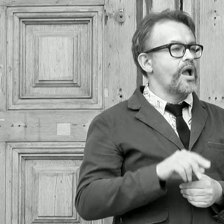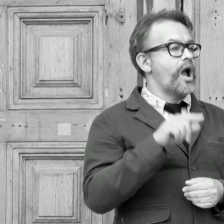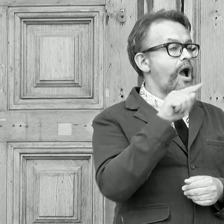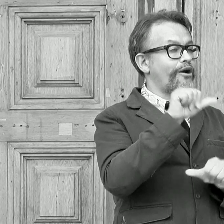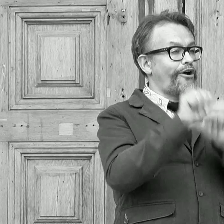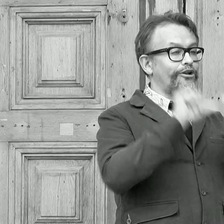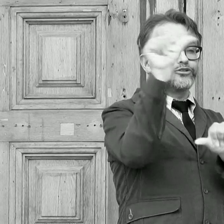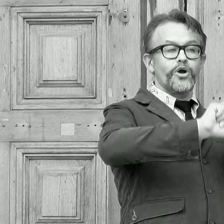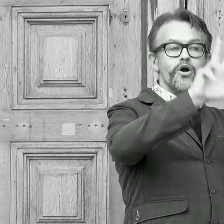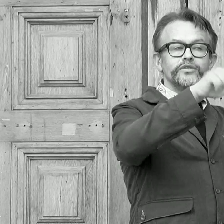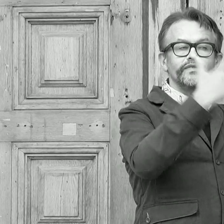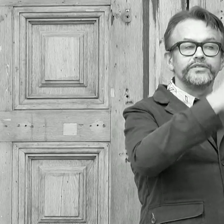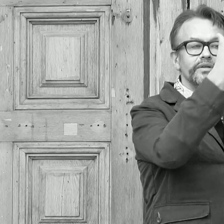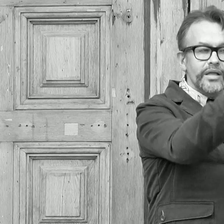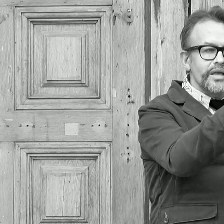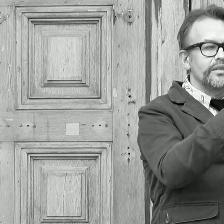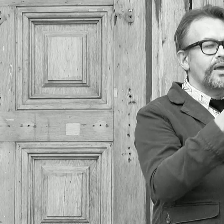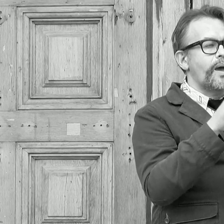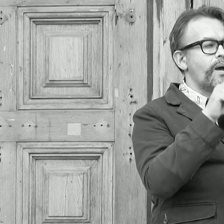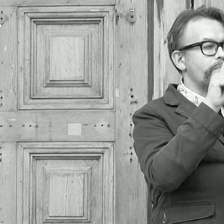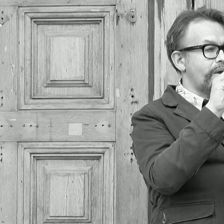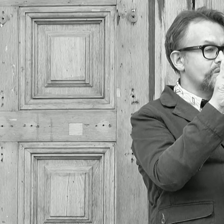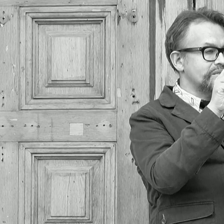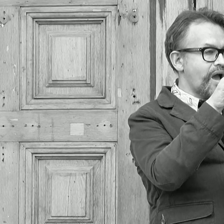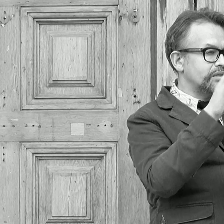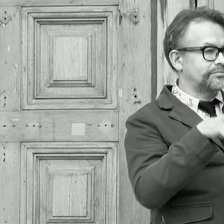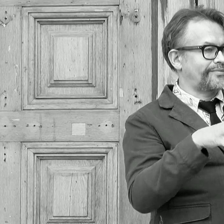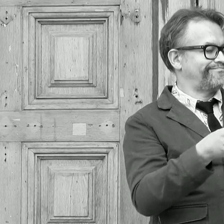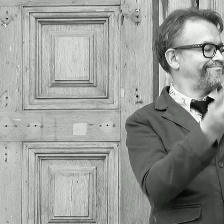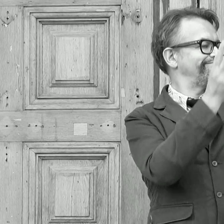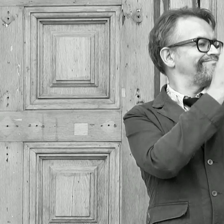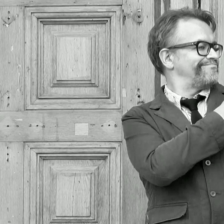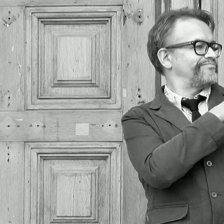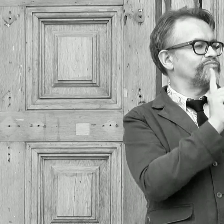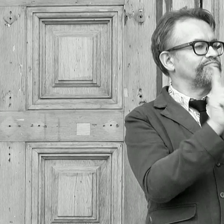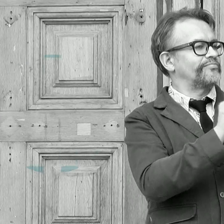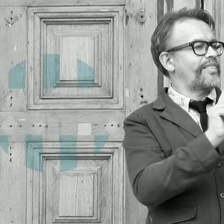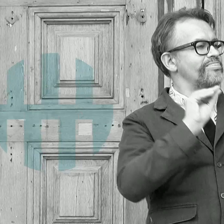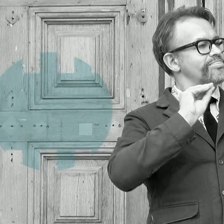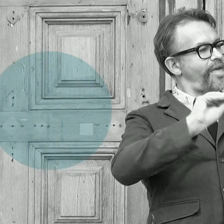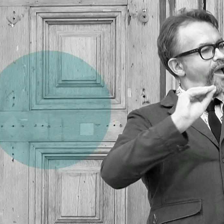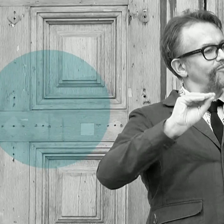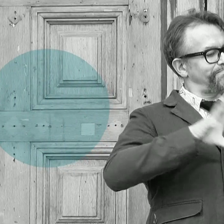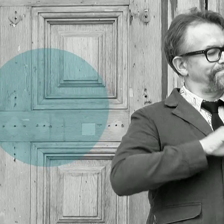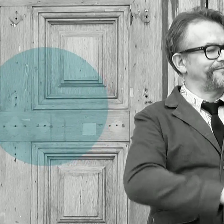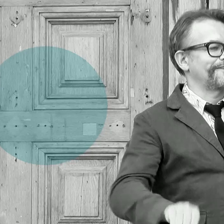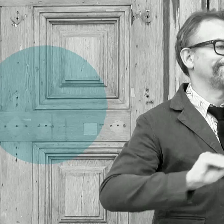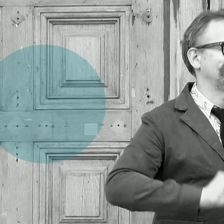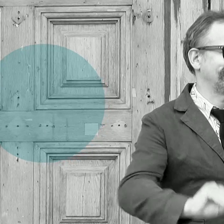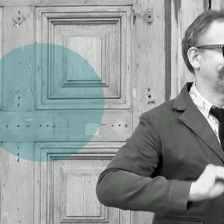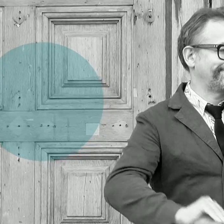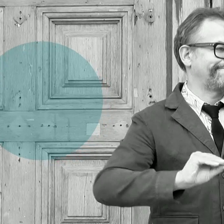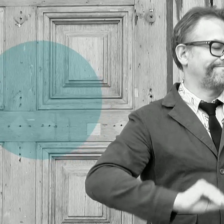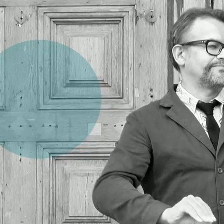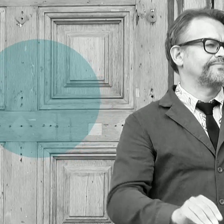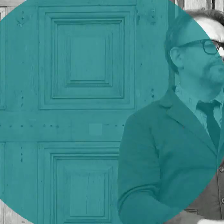In 1821 Pęczarski was appointed as a support pedagogic assistant, "teaching candidate", at least simultaneously was still a pupil of the Institute.